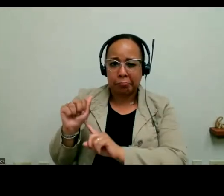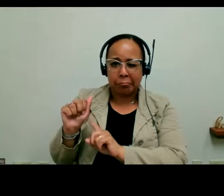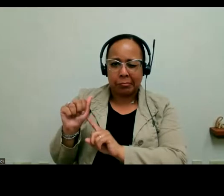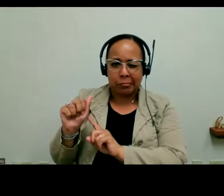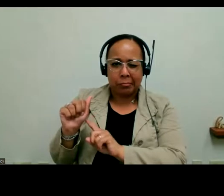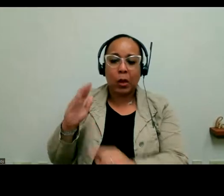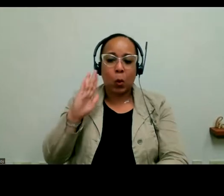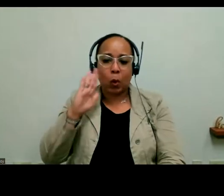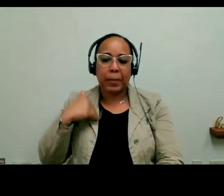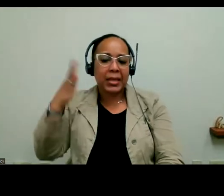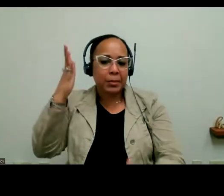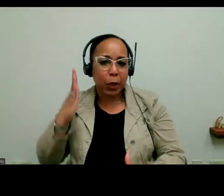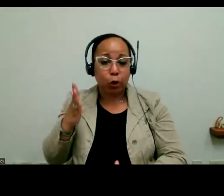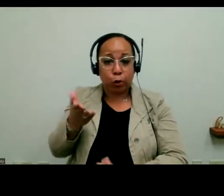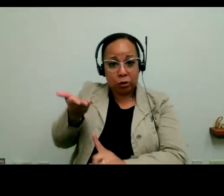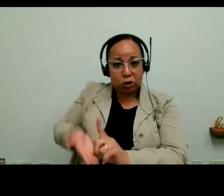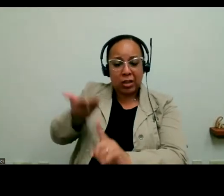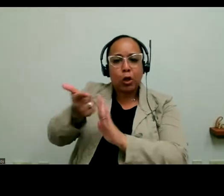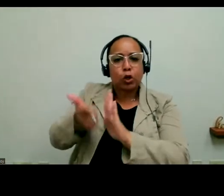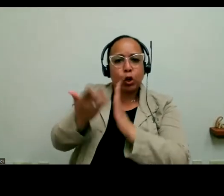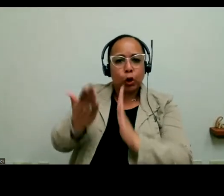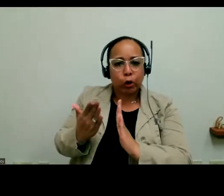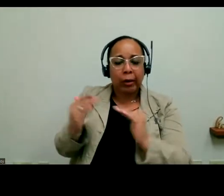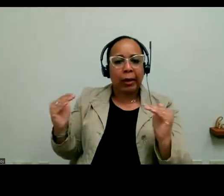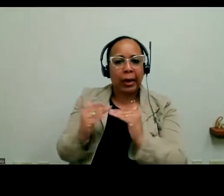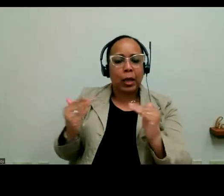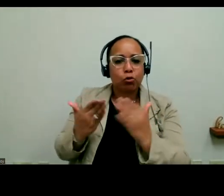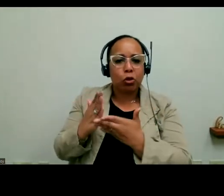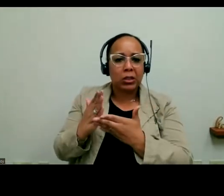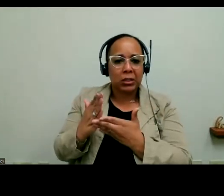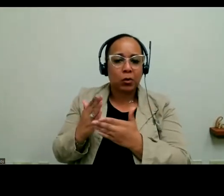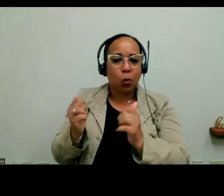equal justice works fellow with the special education clinic at Equip for